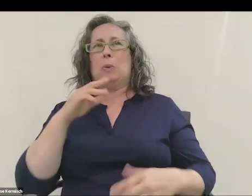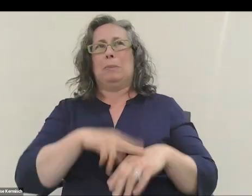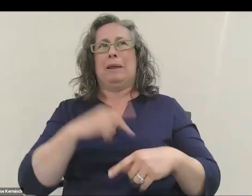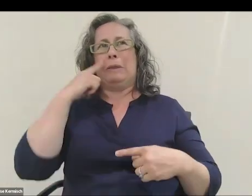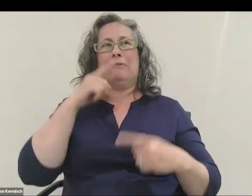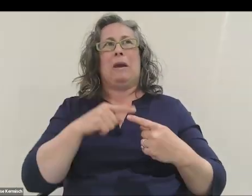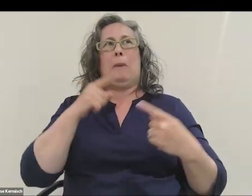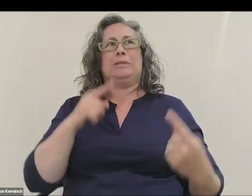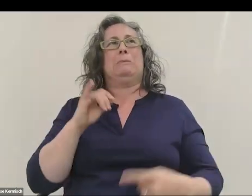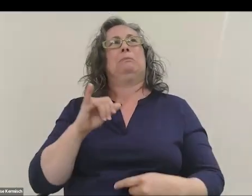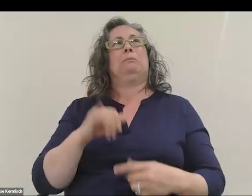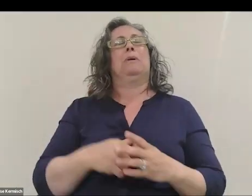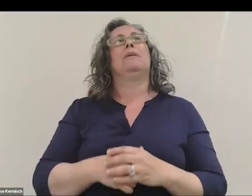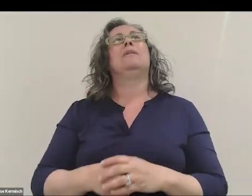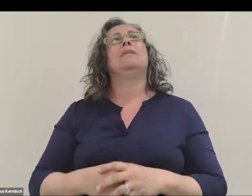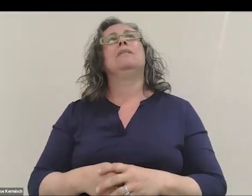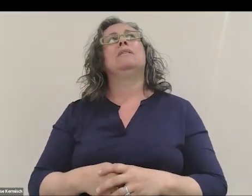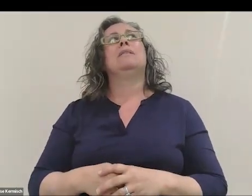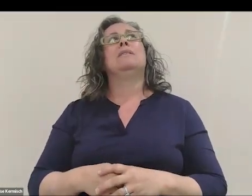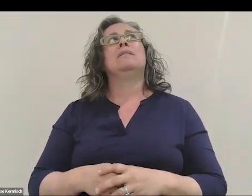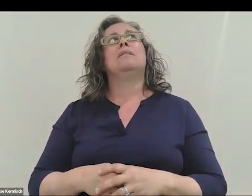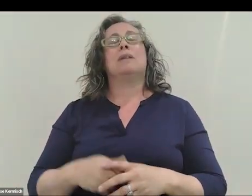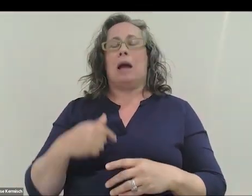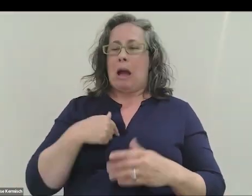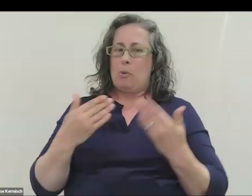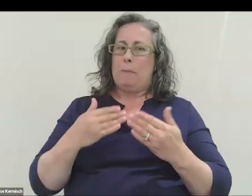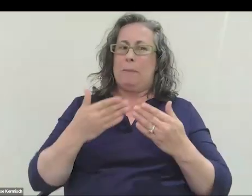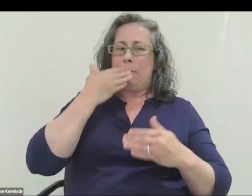which is I'm probably like a better engineer